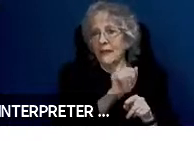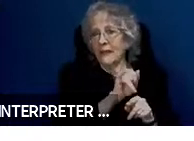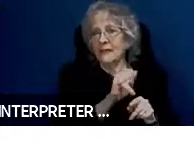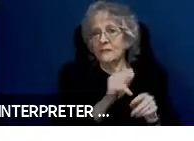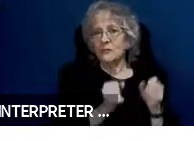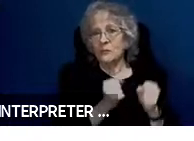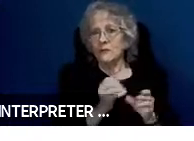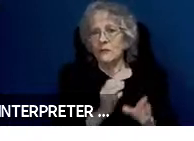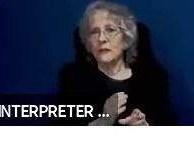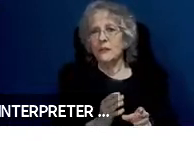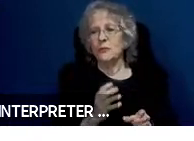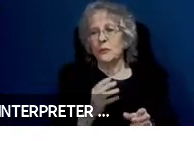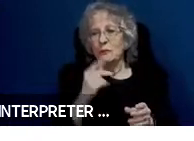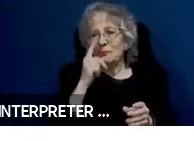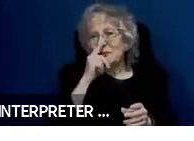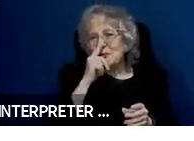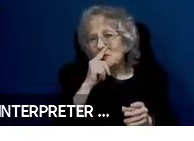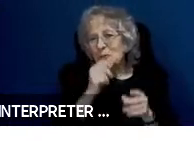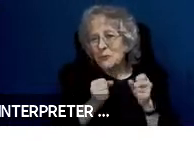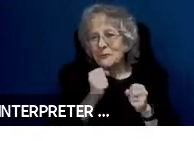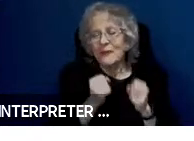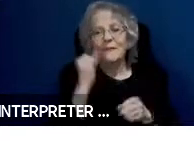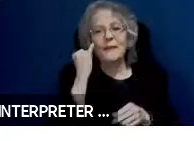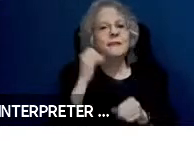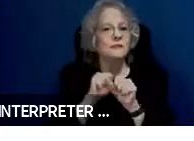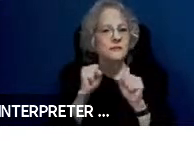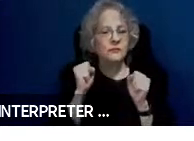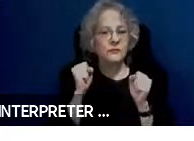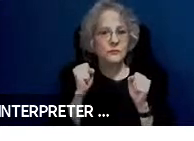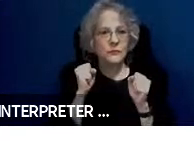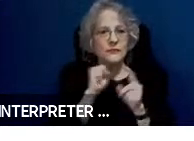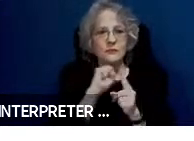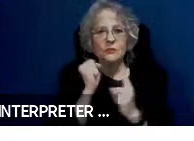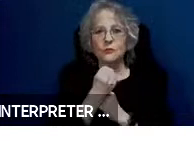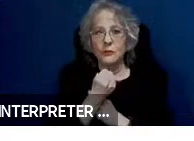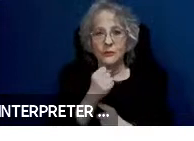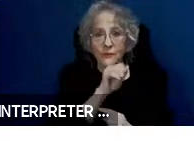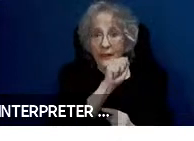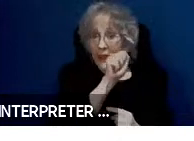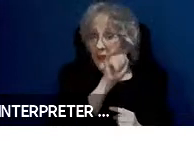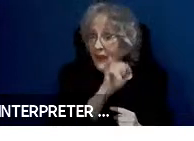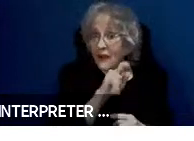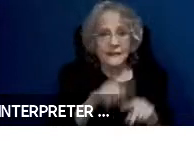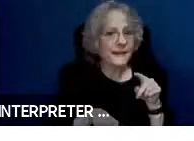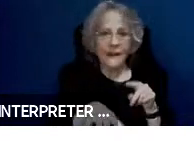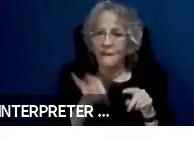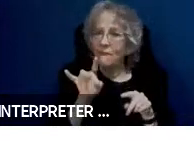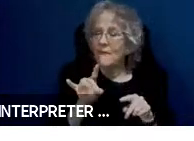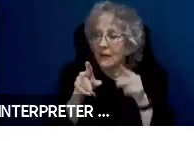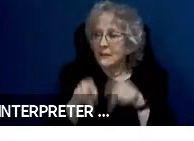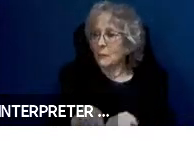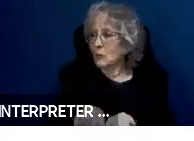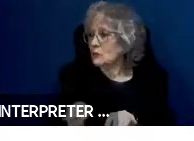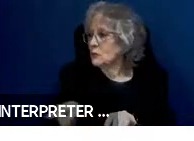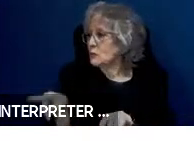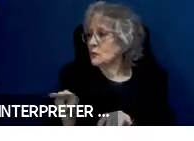pseudo driving in a situation where the AI fails to be able to find the person or meet the person